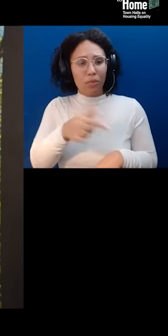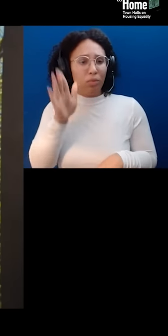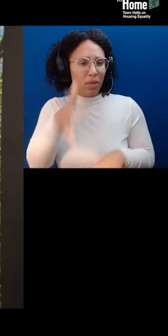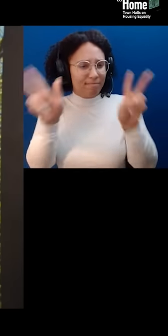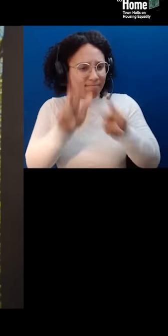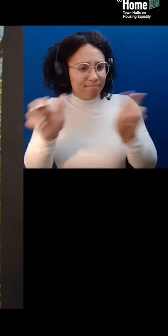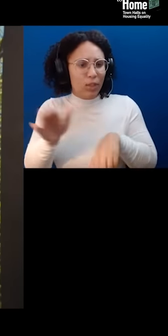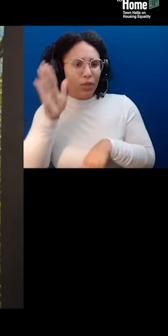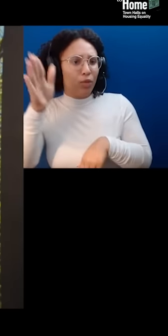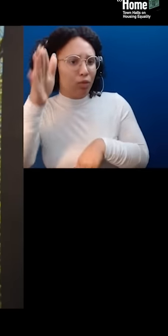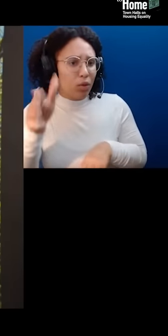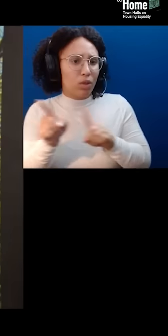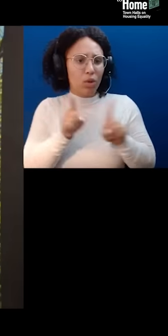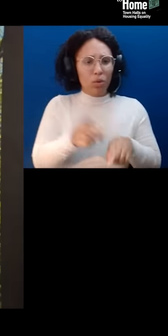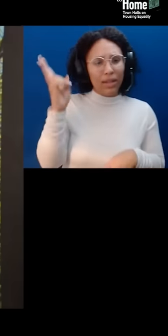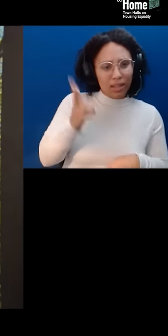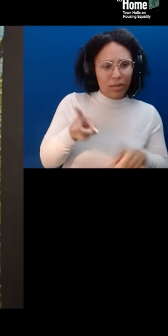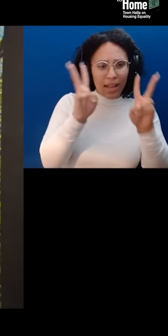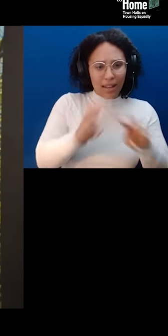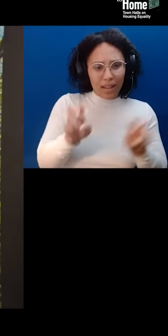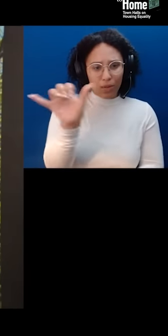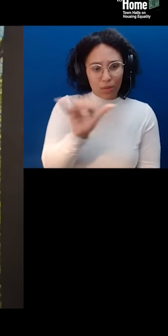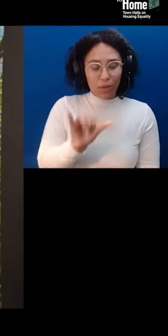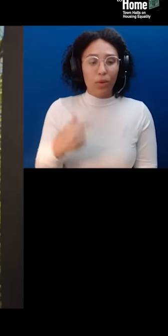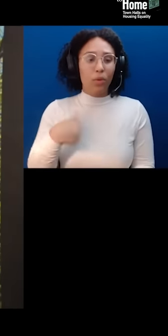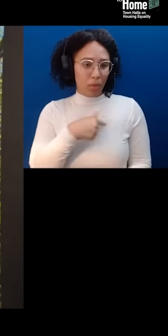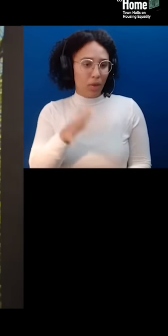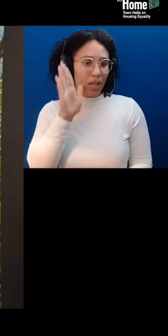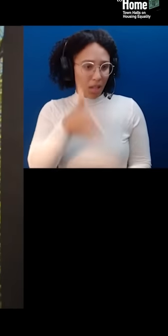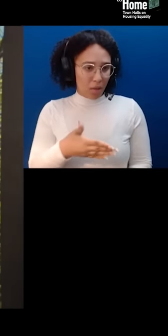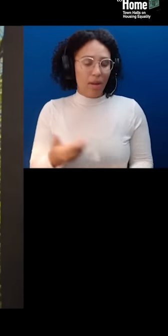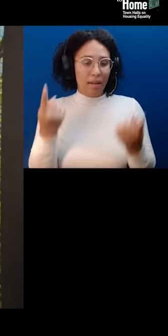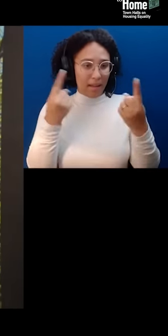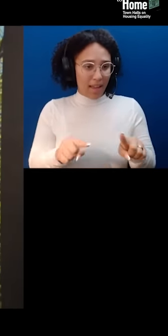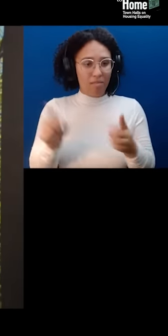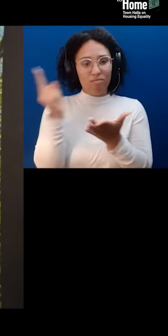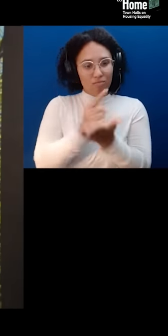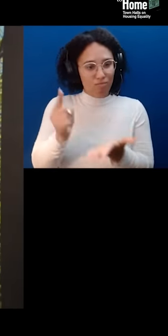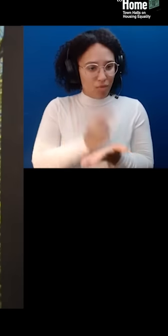CLOSE TO HOME is taping live every Wednesday at 6:00 p.m. Eastern from April 26th to May 24th.